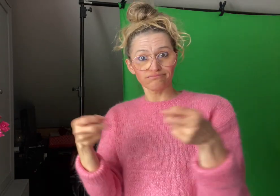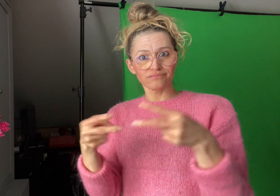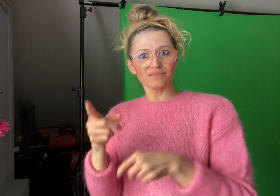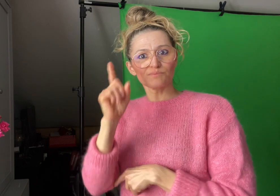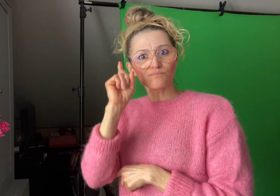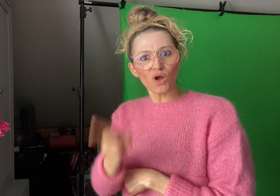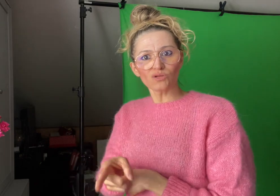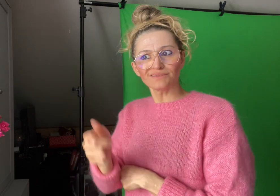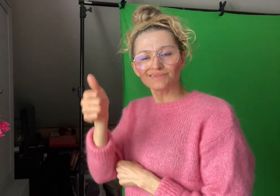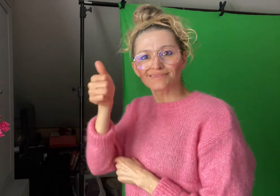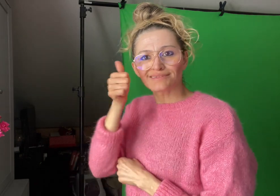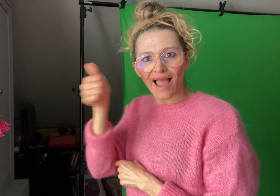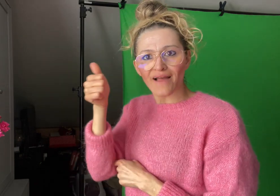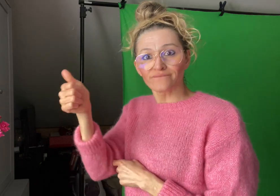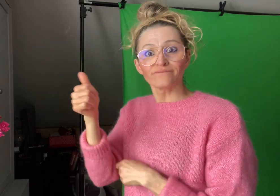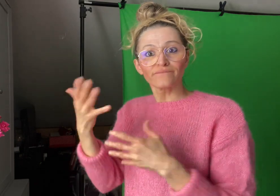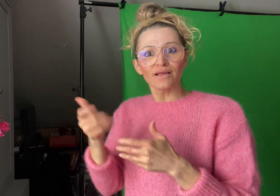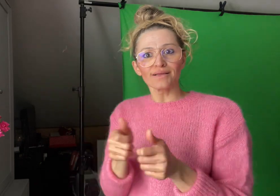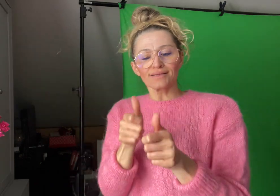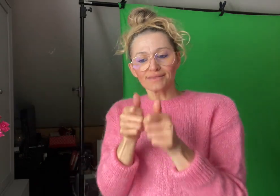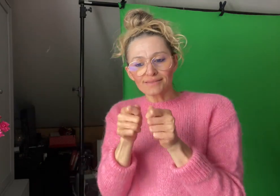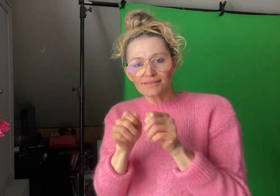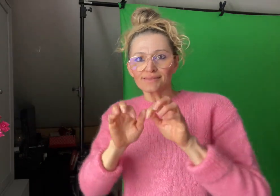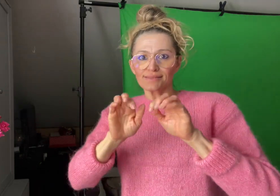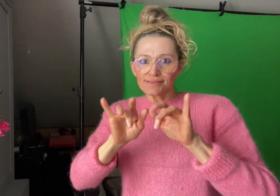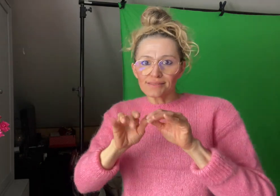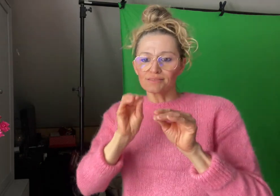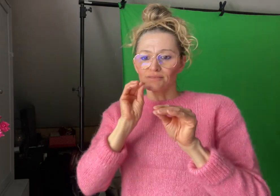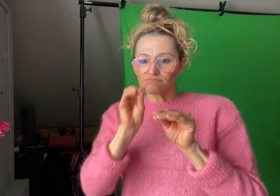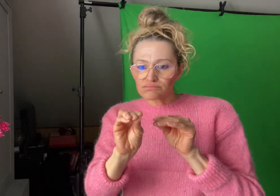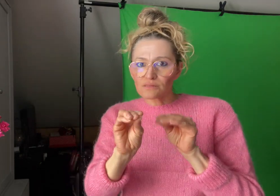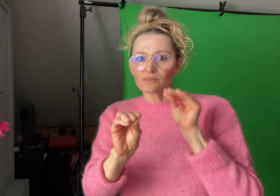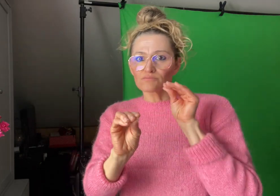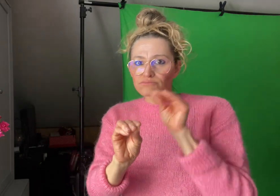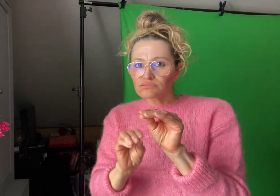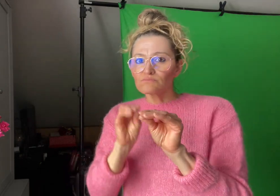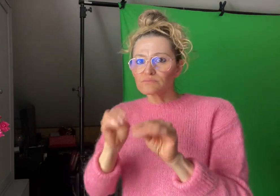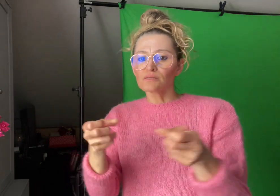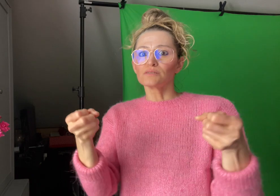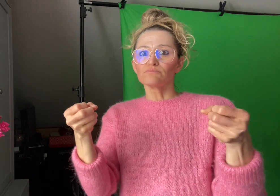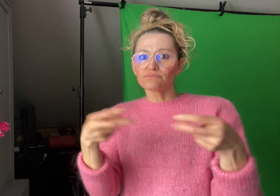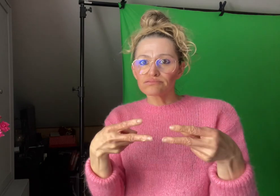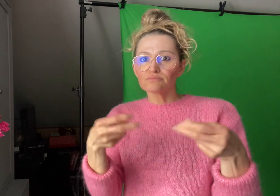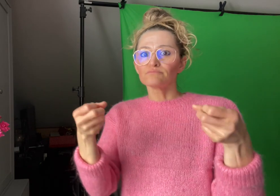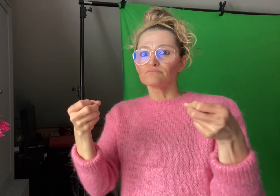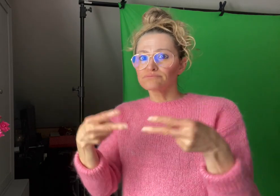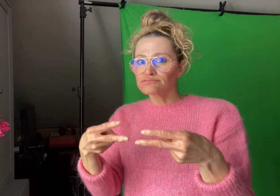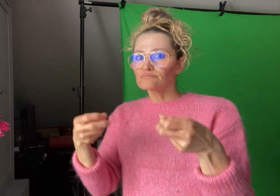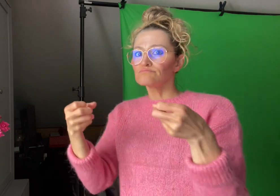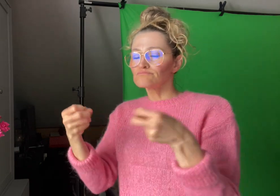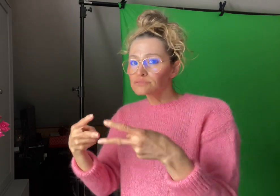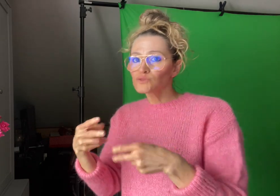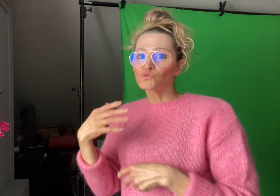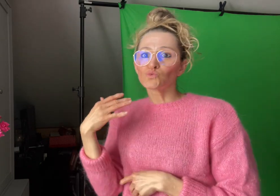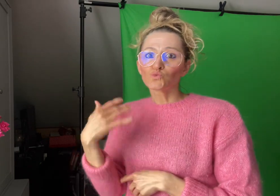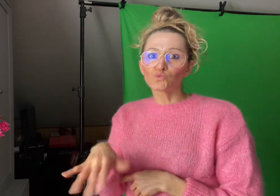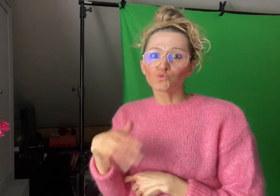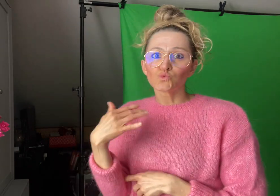manually for their videos, which was time-consuming.